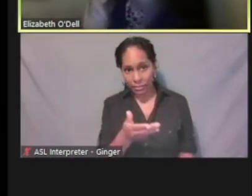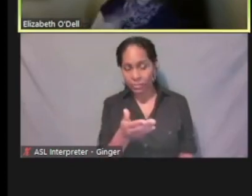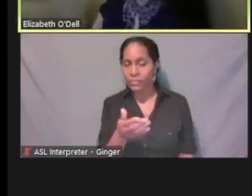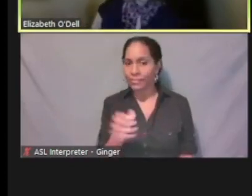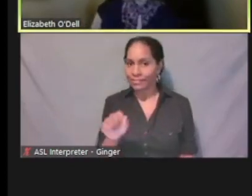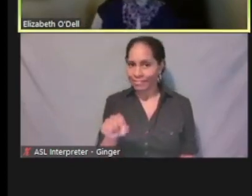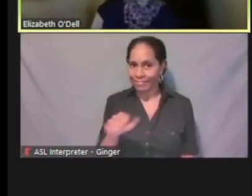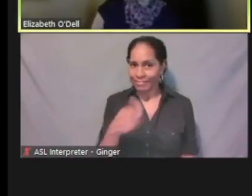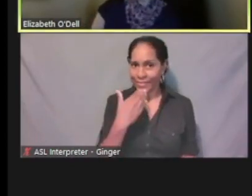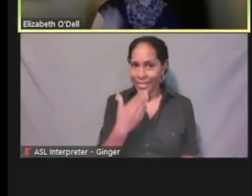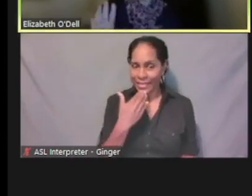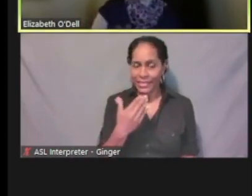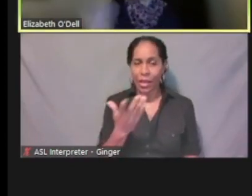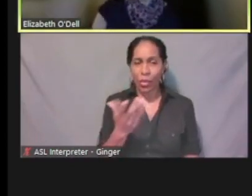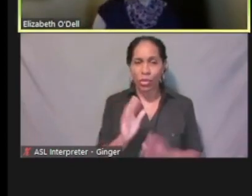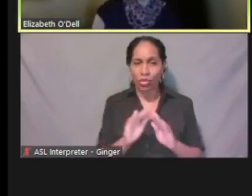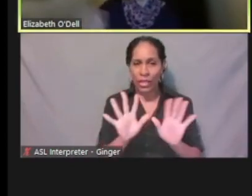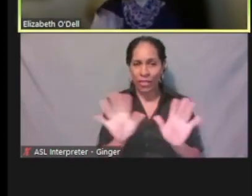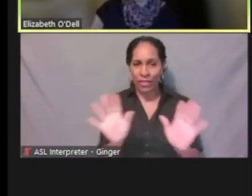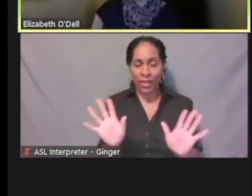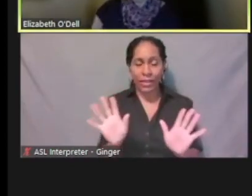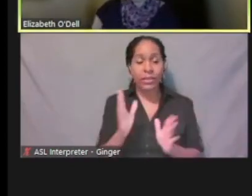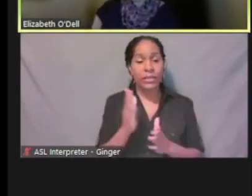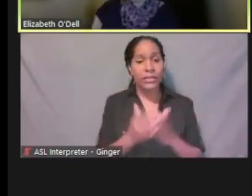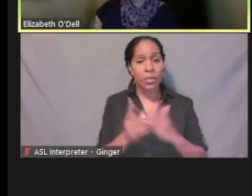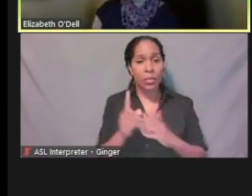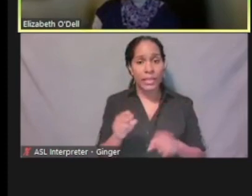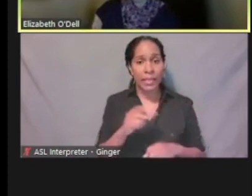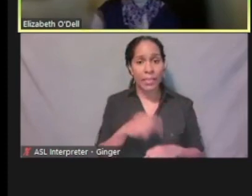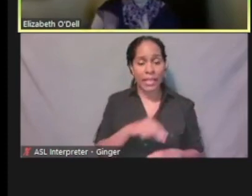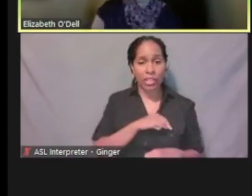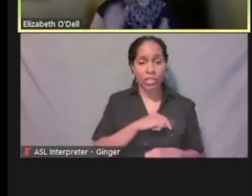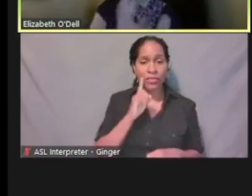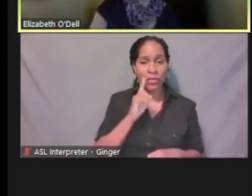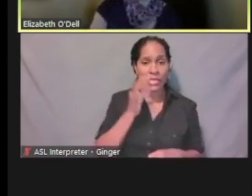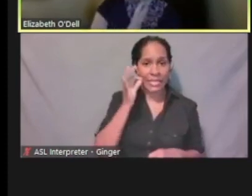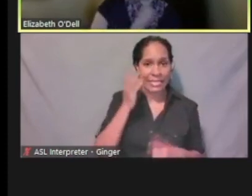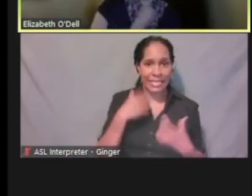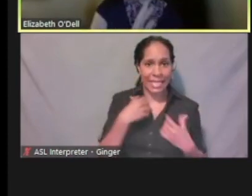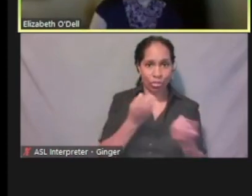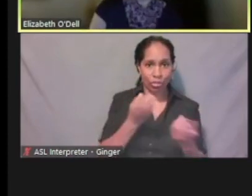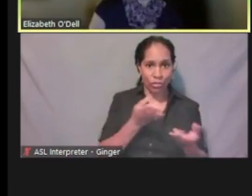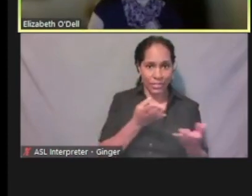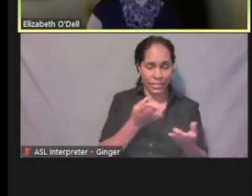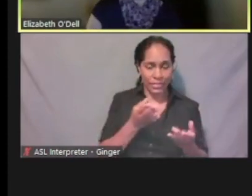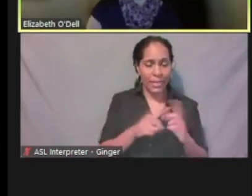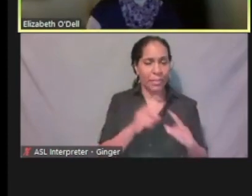And I just wanna clarify too, someone could be eligible for Indian Health Services but not a member of a federally recognized Tribe,